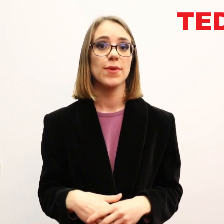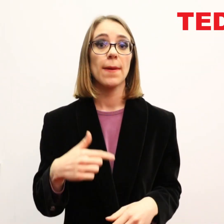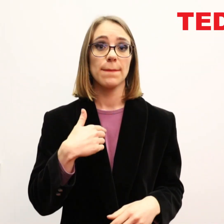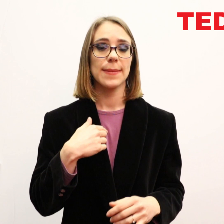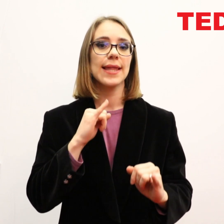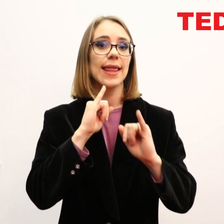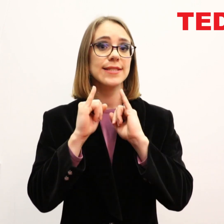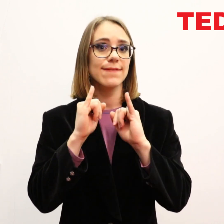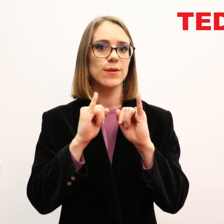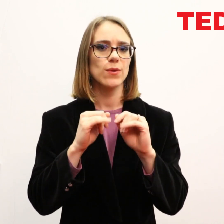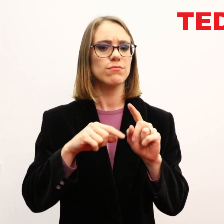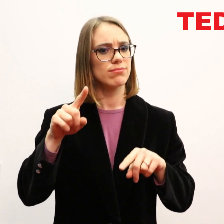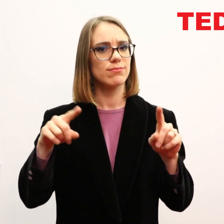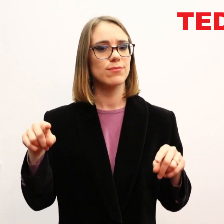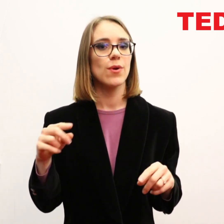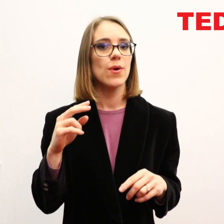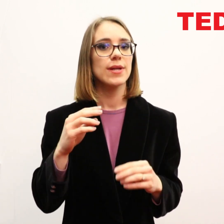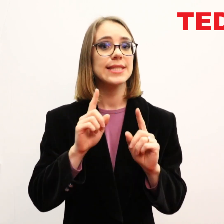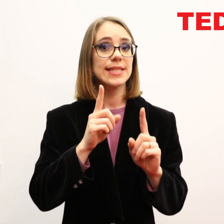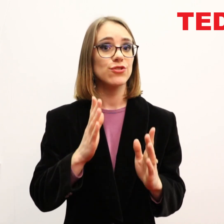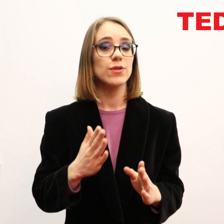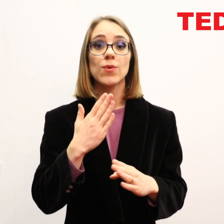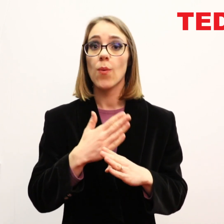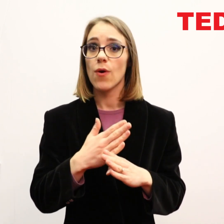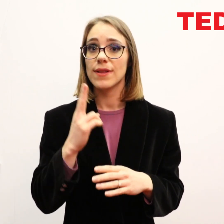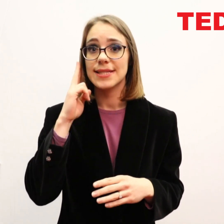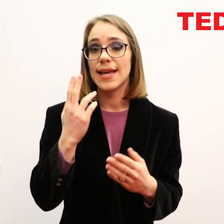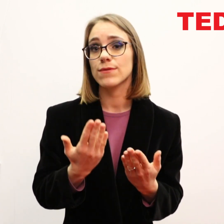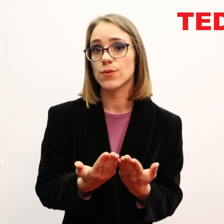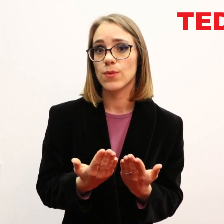I interviewed a cohort of teachers who work in the Deaf schools,